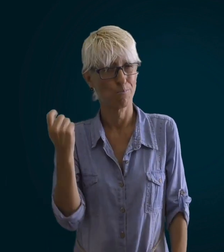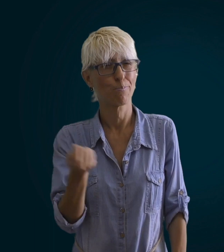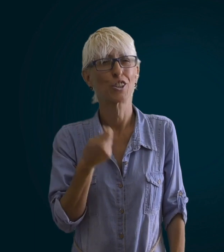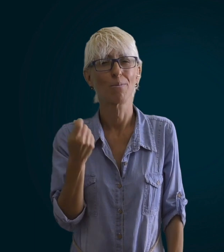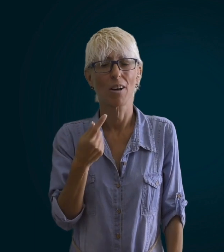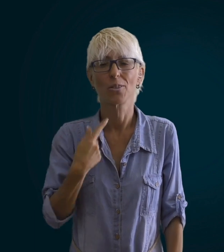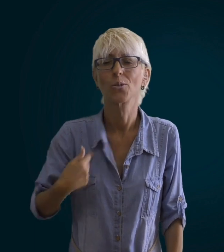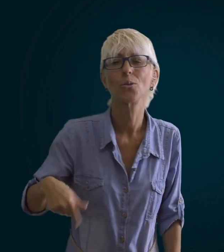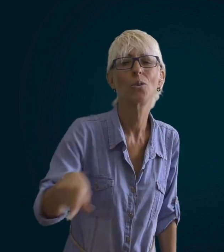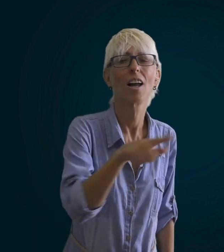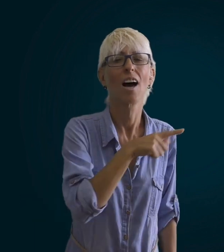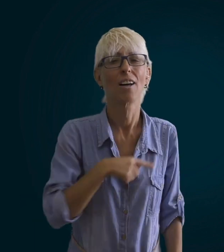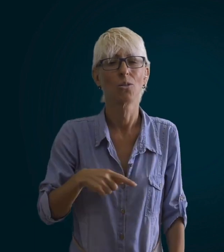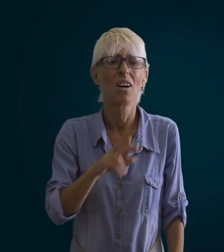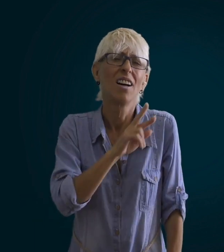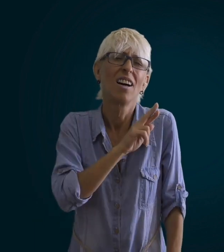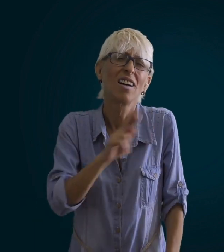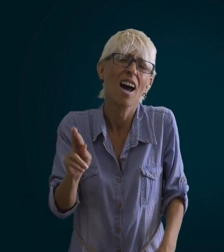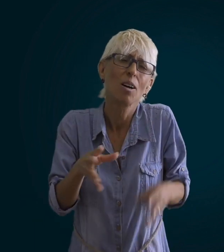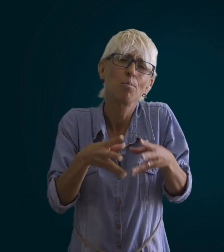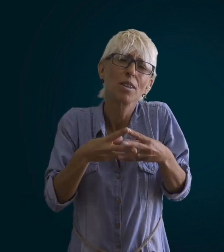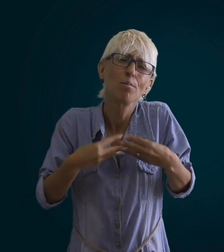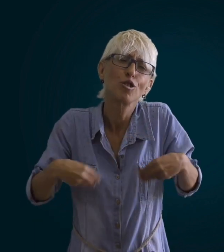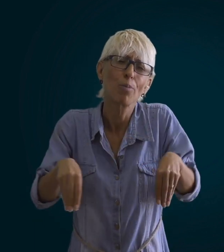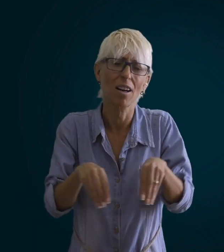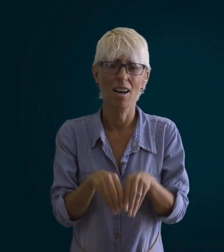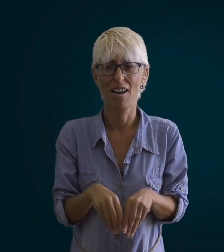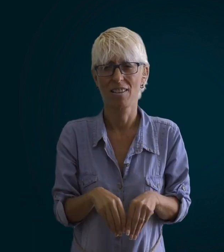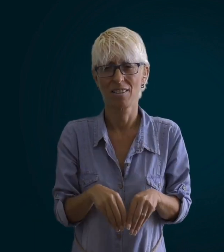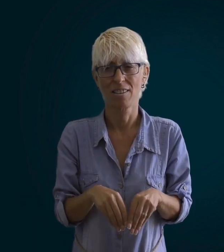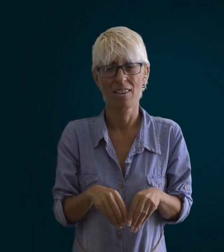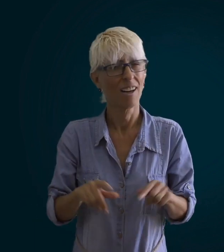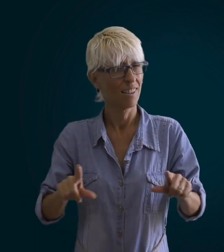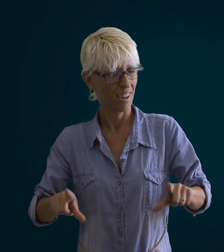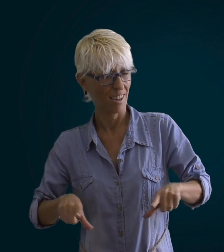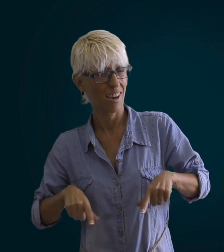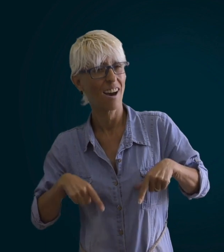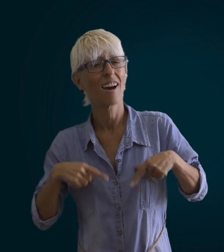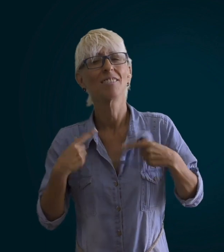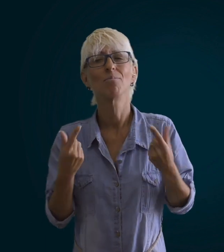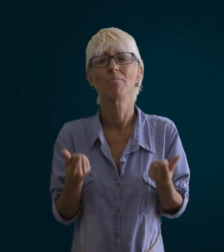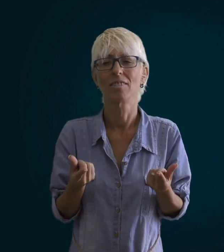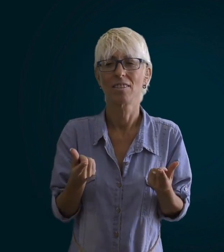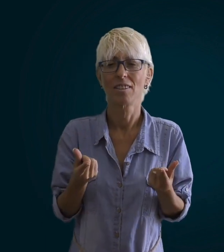in saturday we all just a family to life